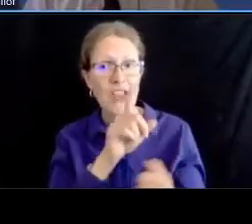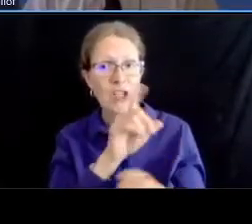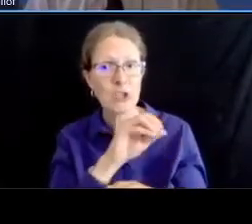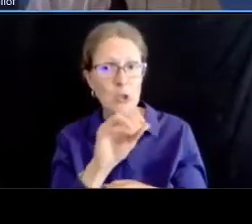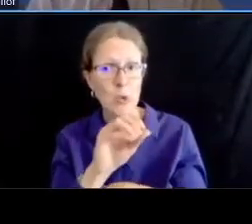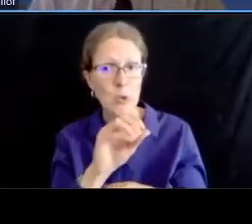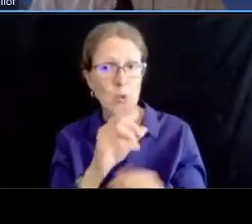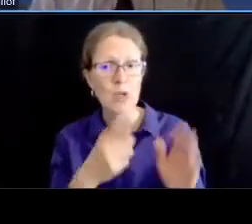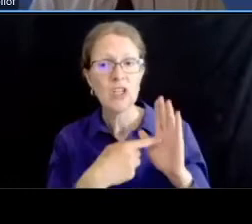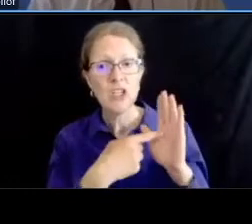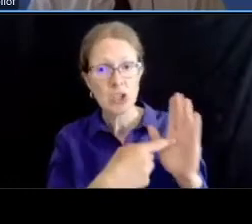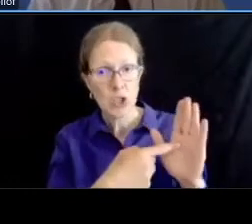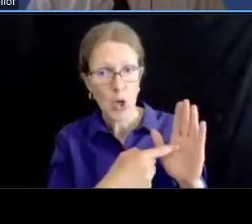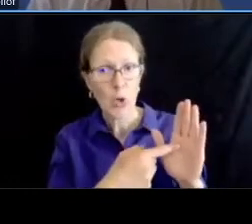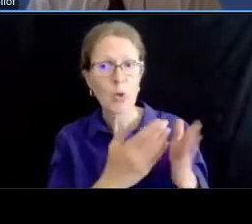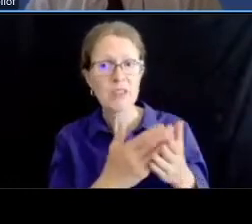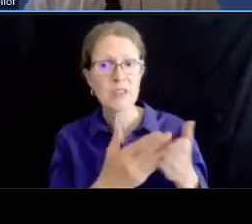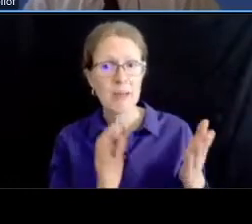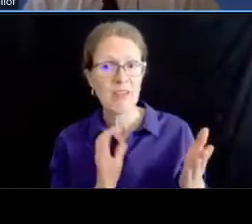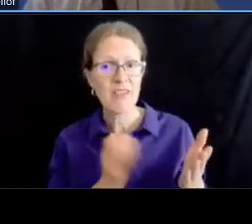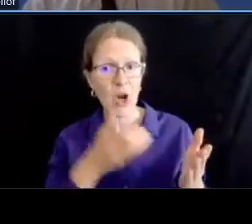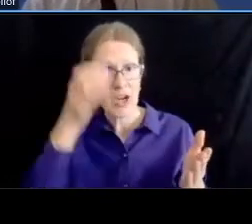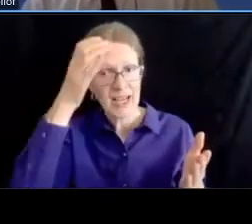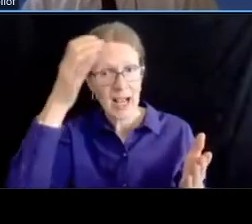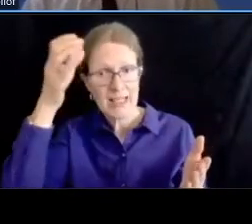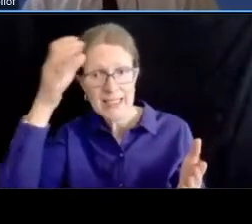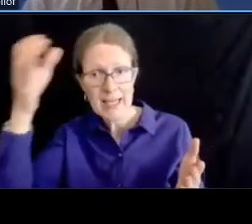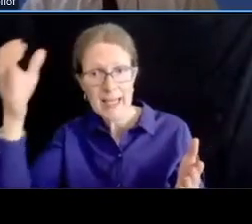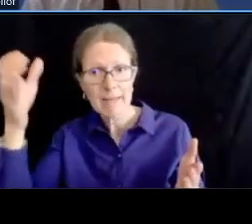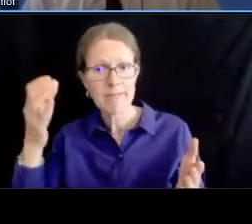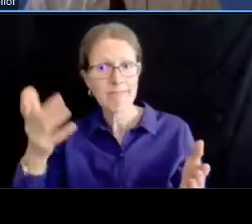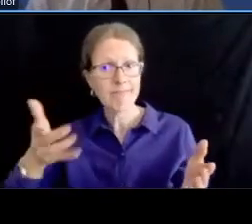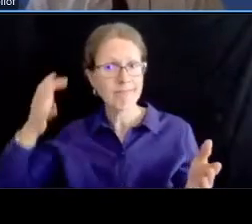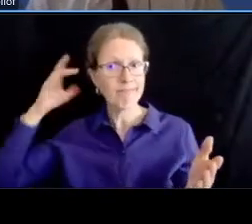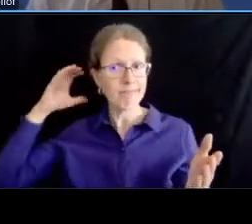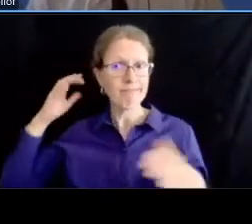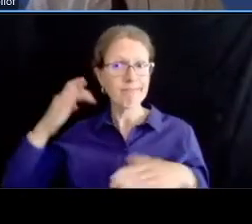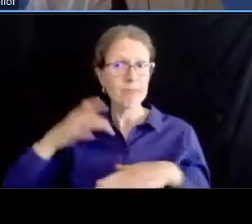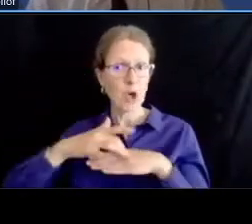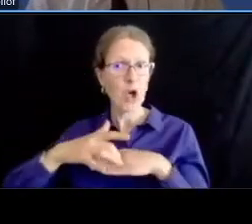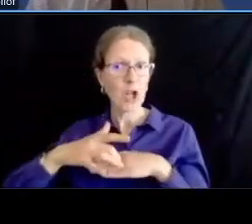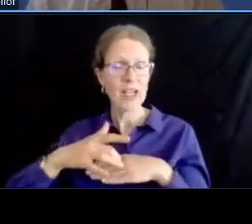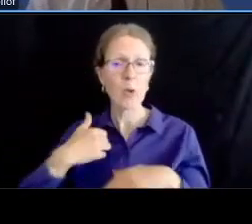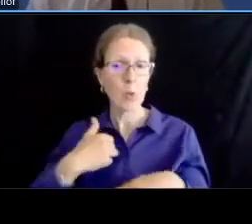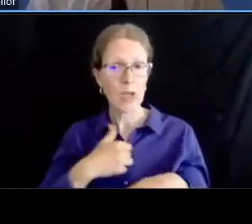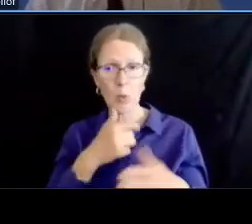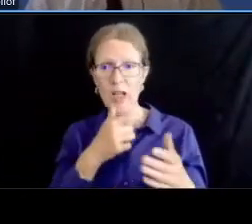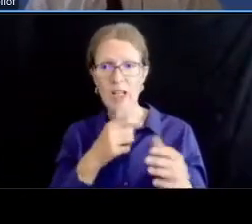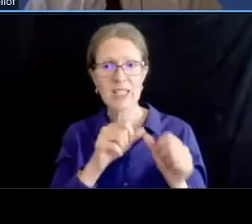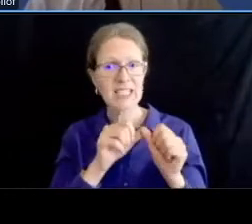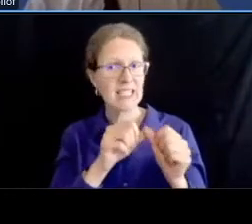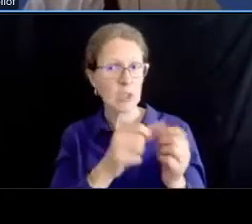with the zoo the smithsonian zoo folks when we uh finalize our designs for the carter here